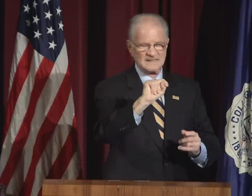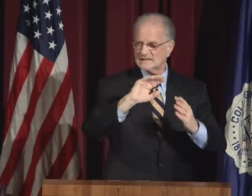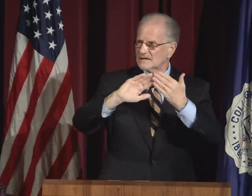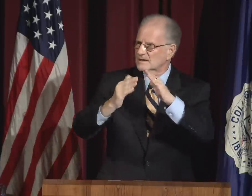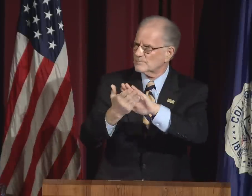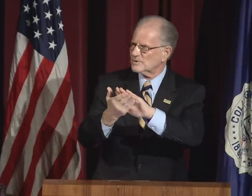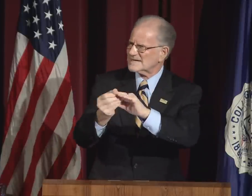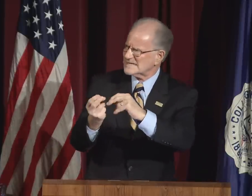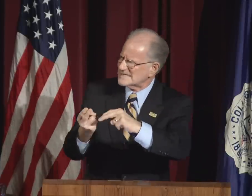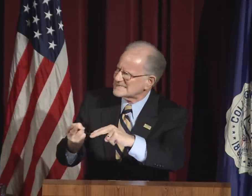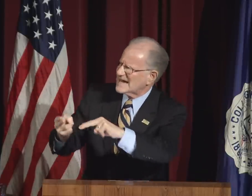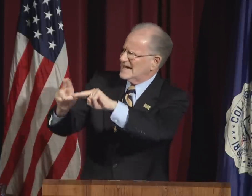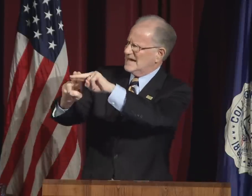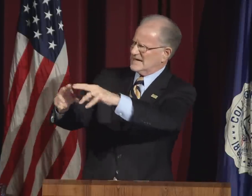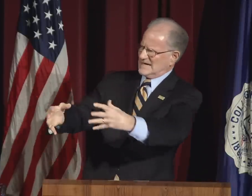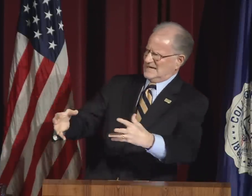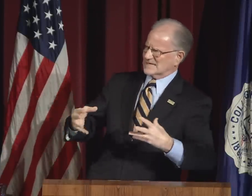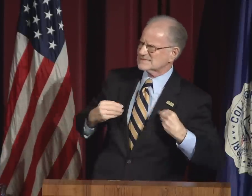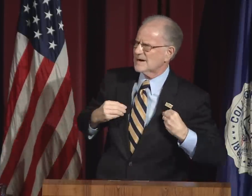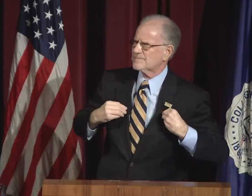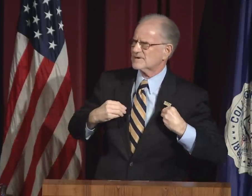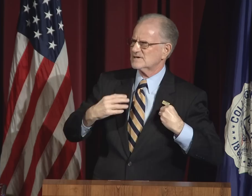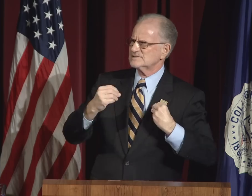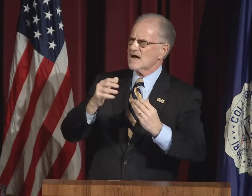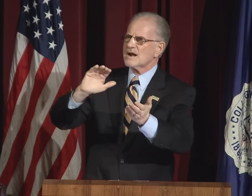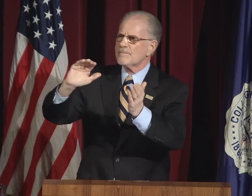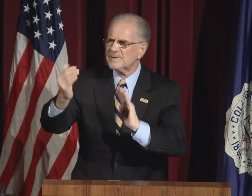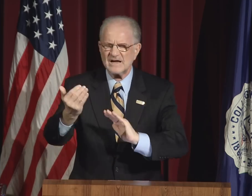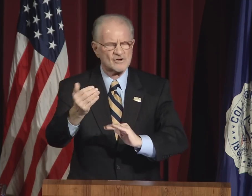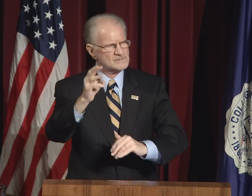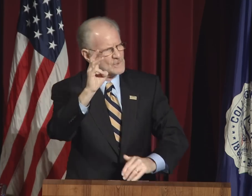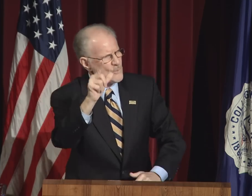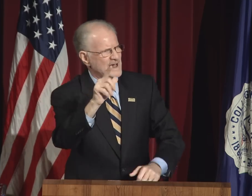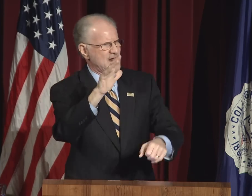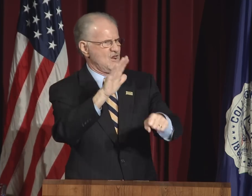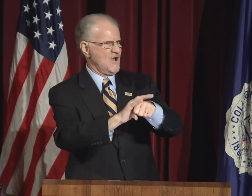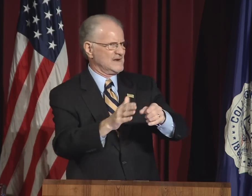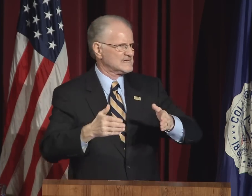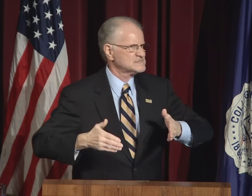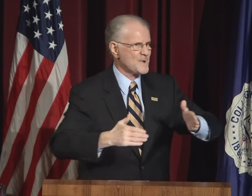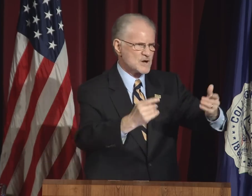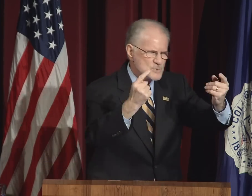In my view, the LGBT community is gaining acceptance